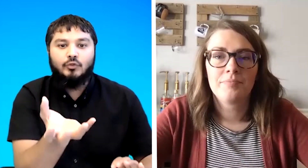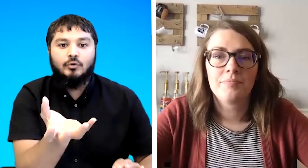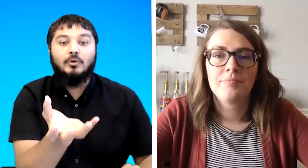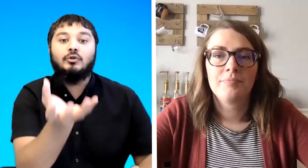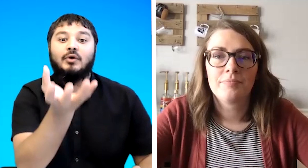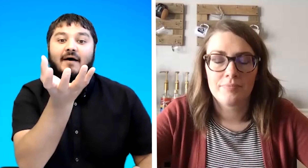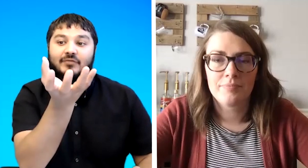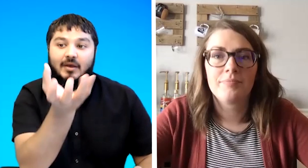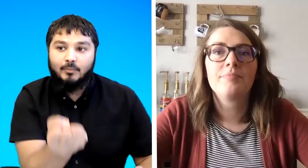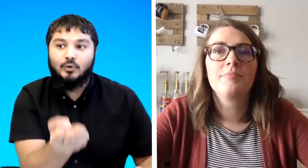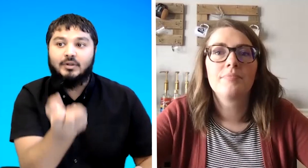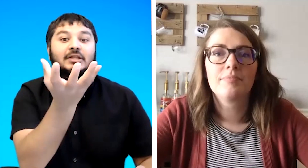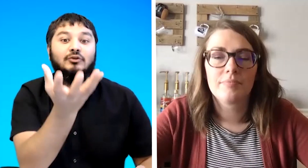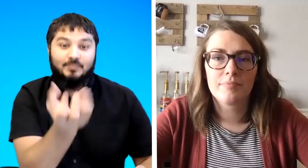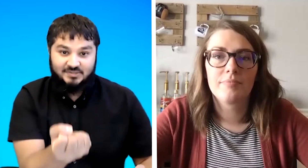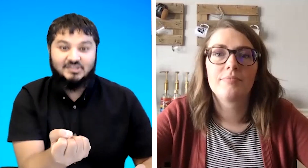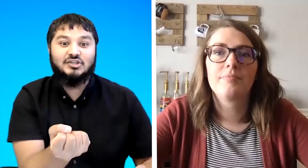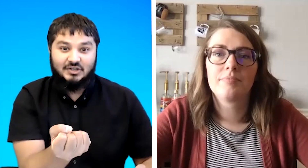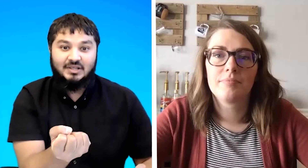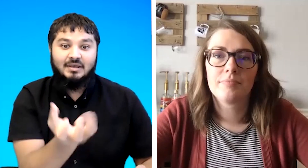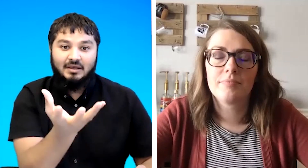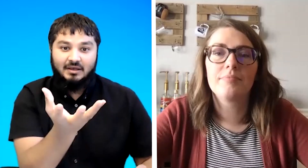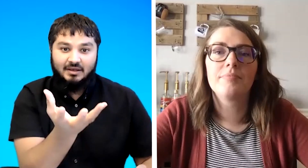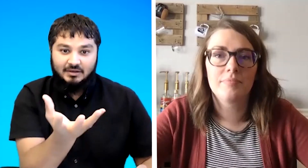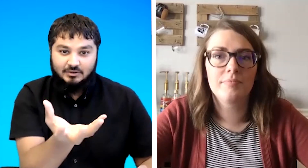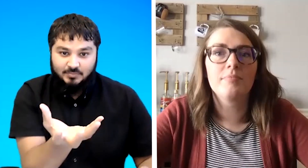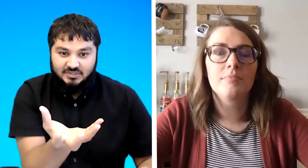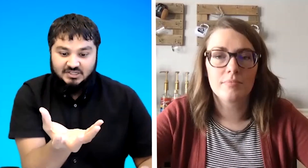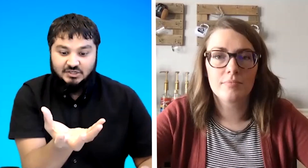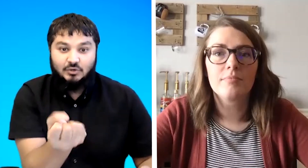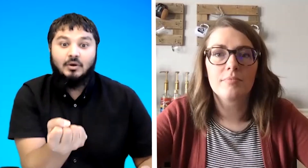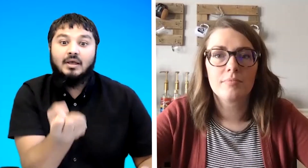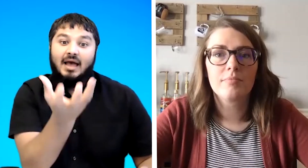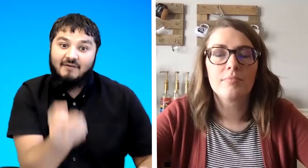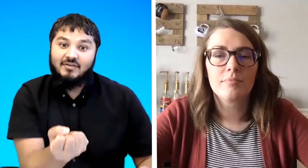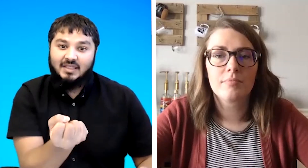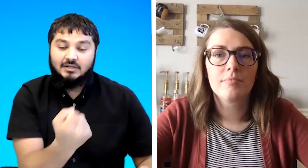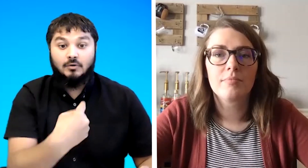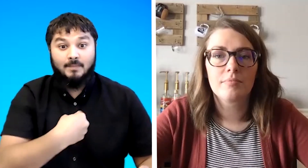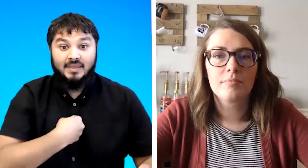the wall you have that ball in your position uh in your possession so having that for me